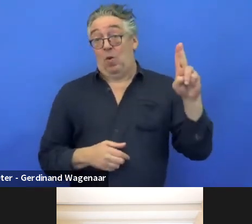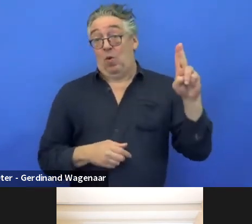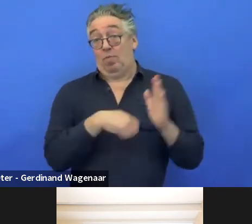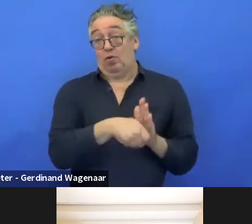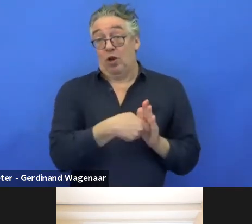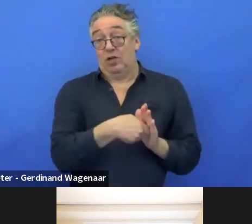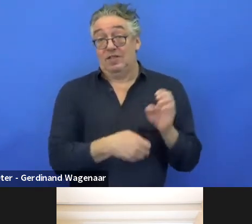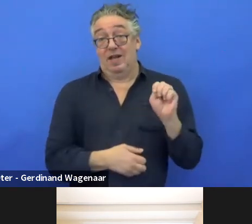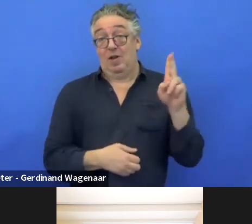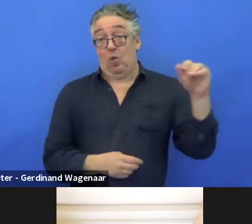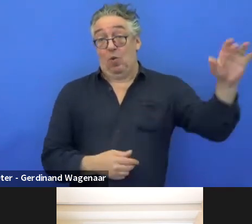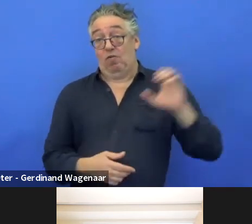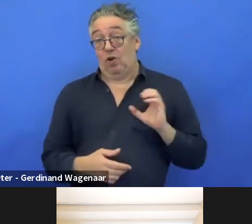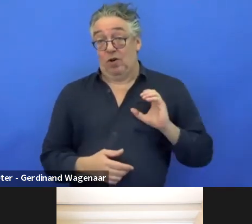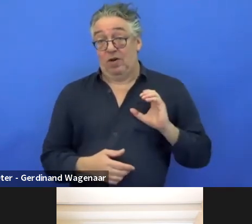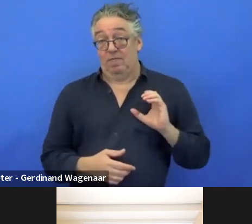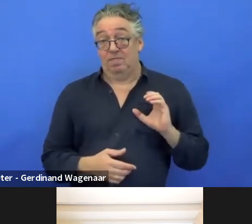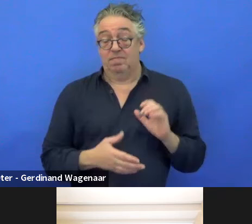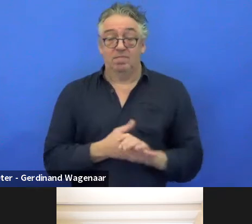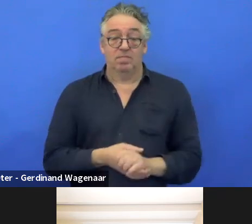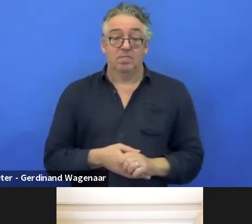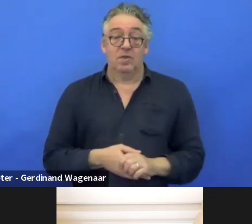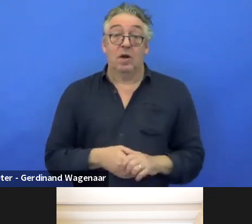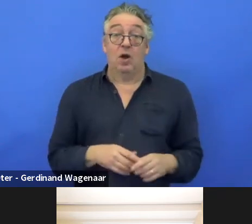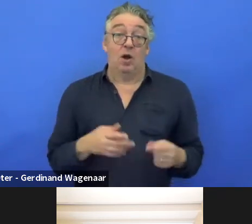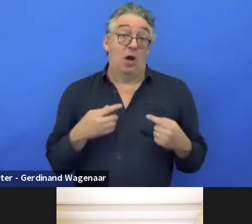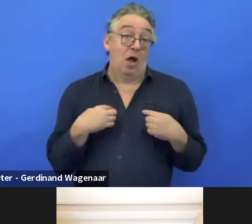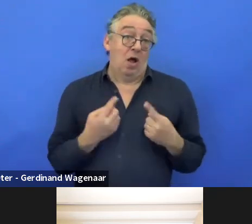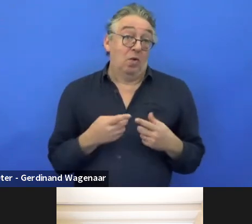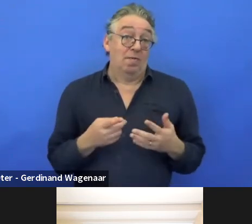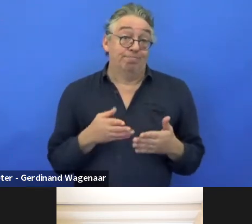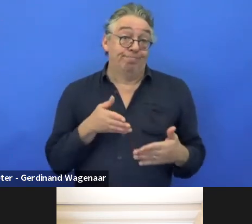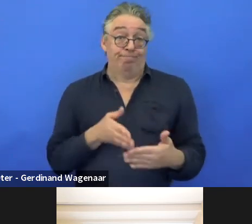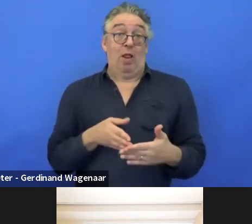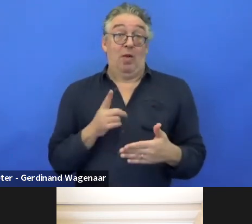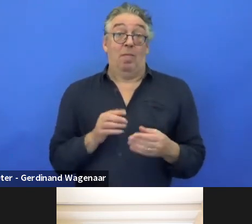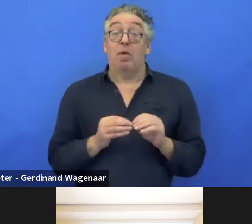The main problem we are facing is, we have a great idea,